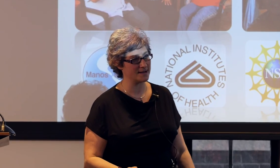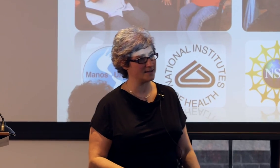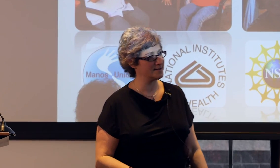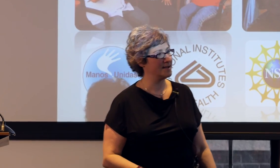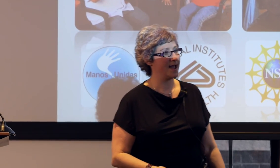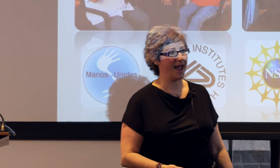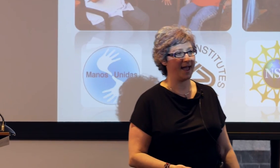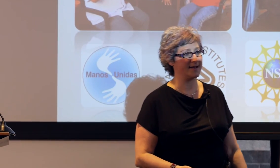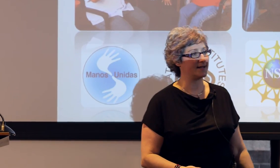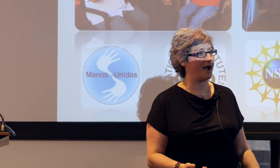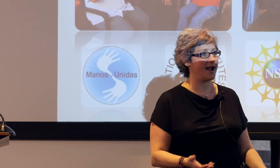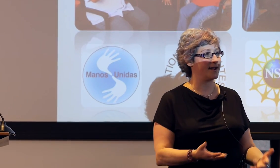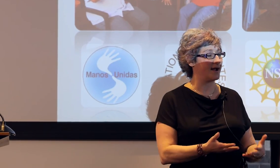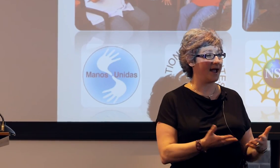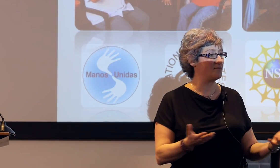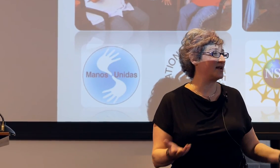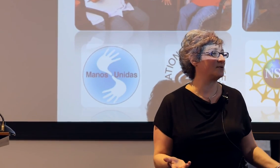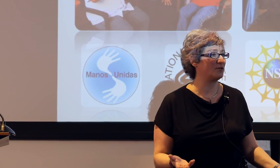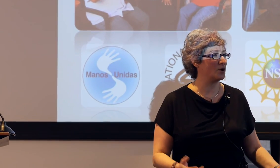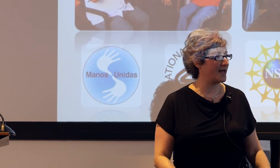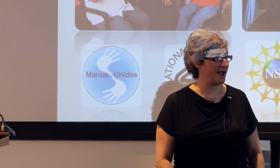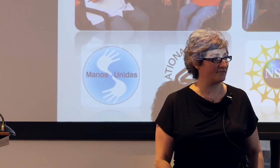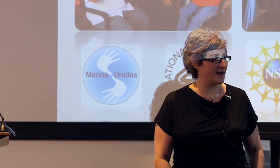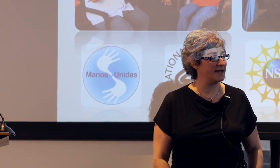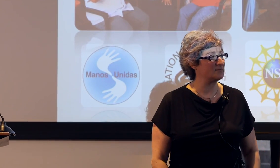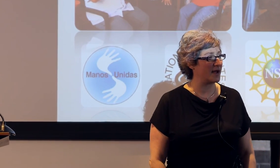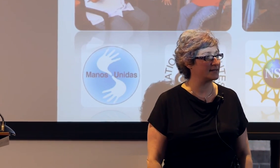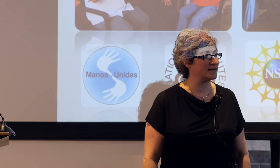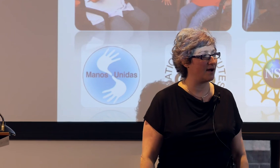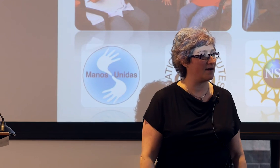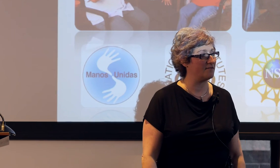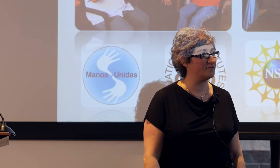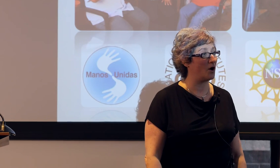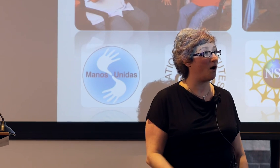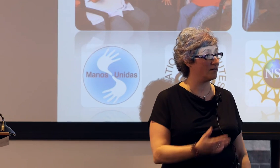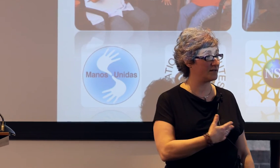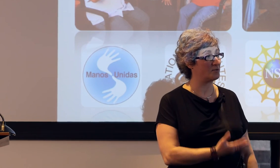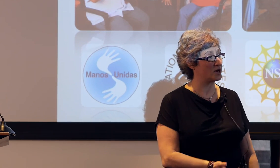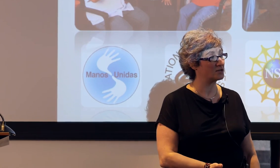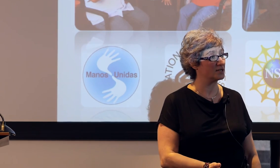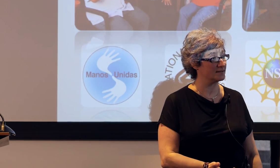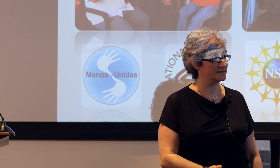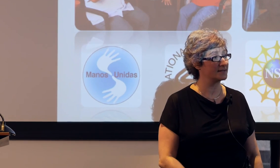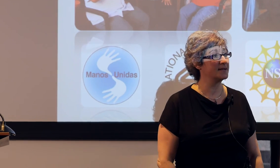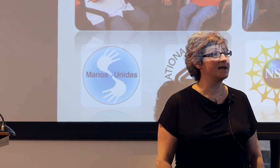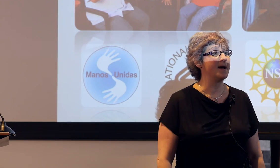and I haven't been able to look at every aspect of all of their productions.